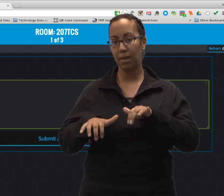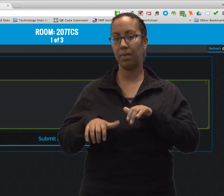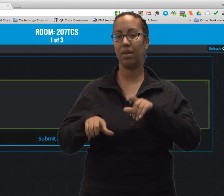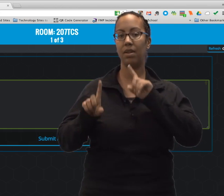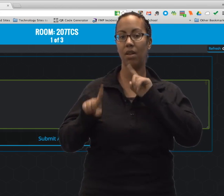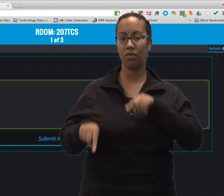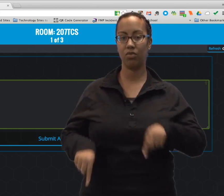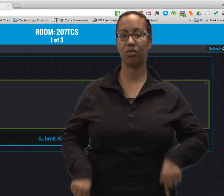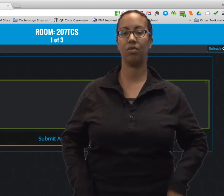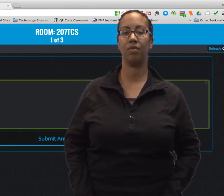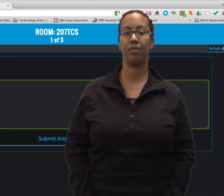Students type their answer.